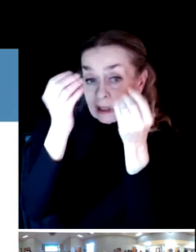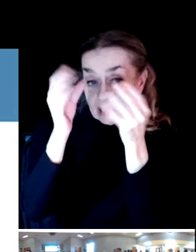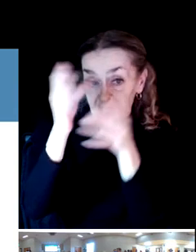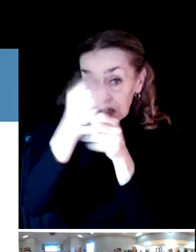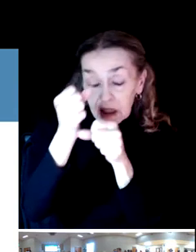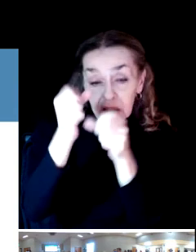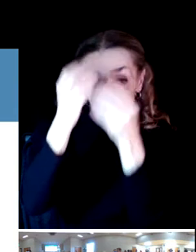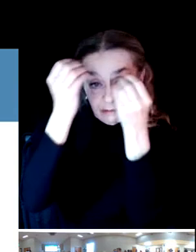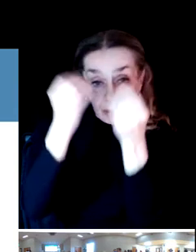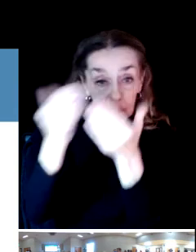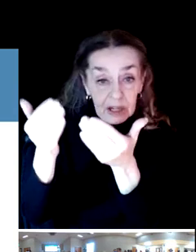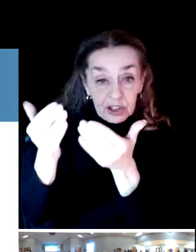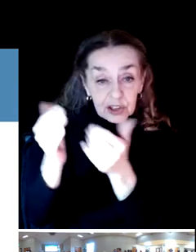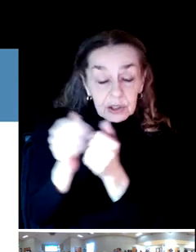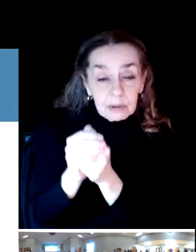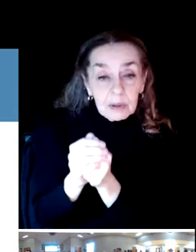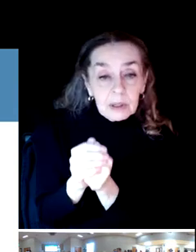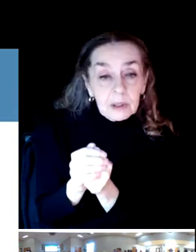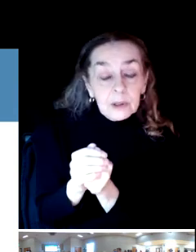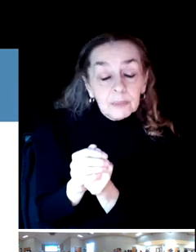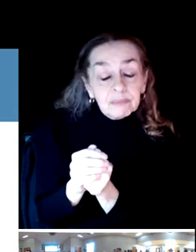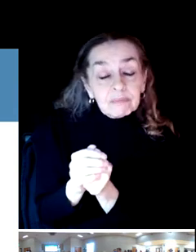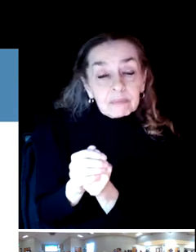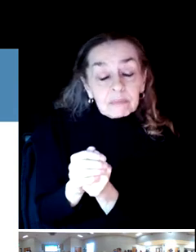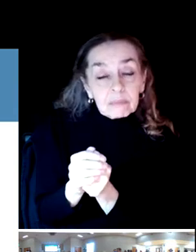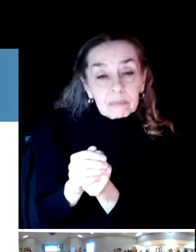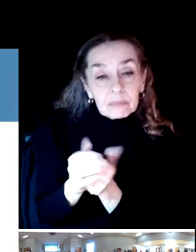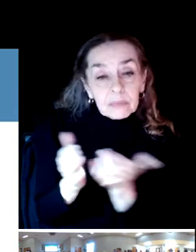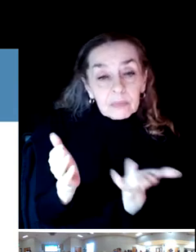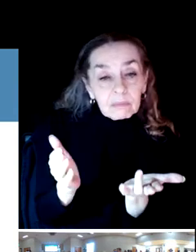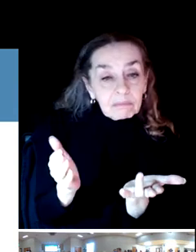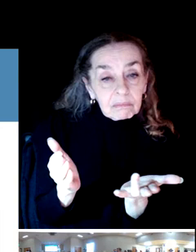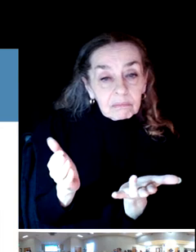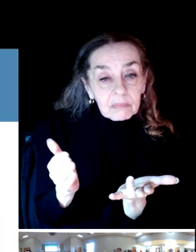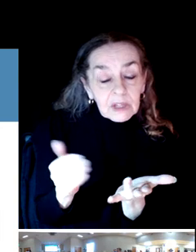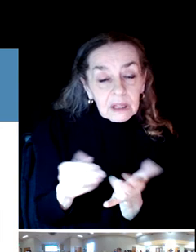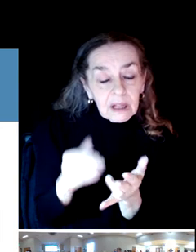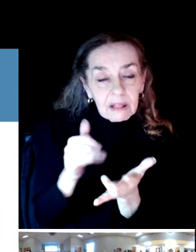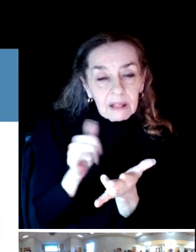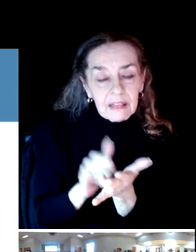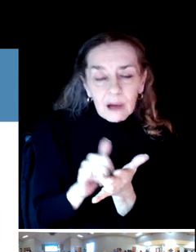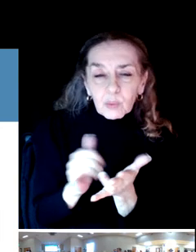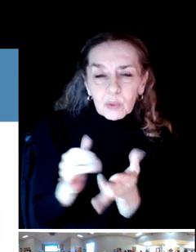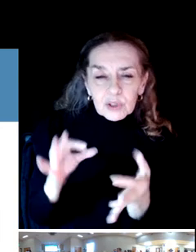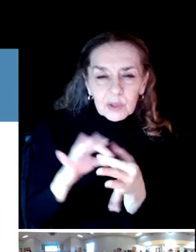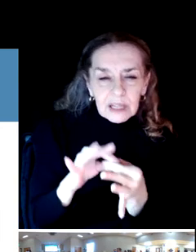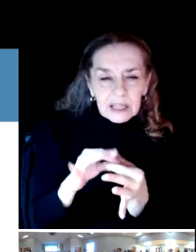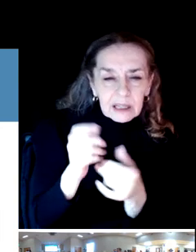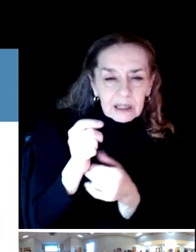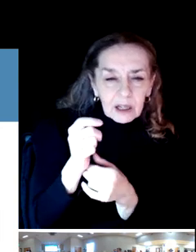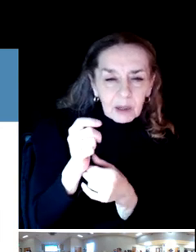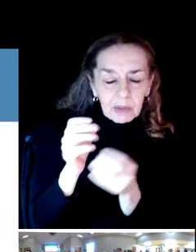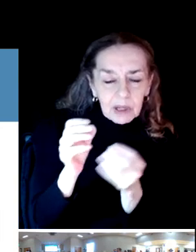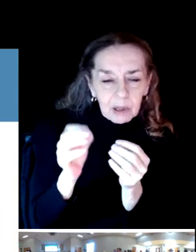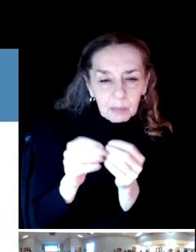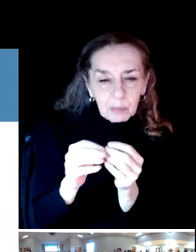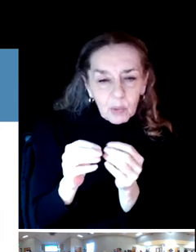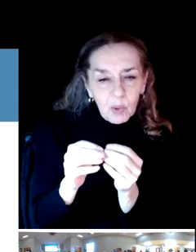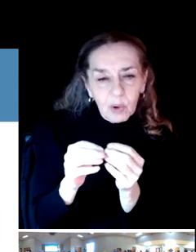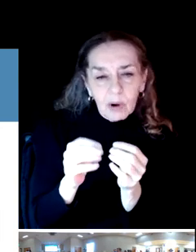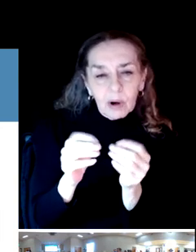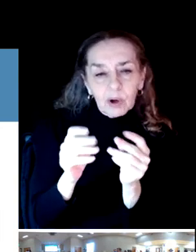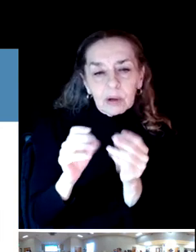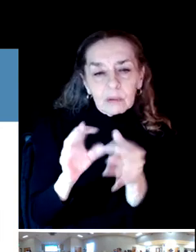and to a certain extent related to individuals of a little more advanced age.